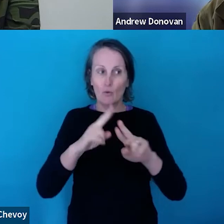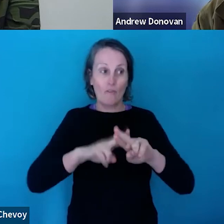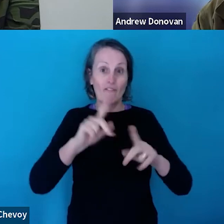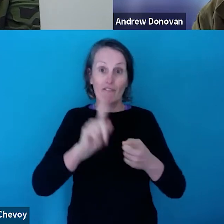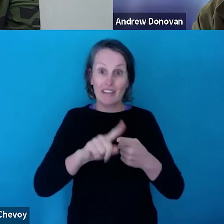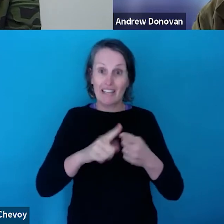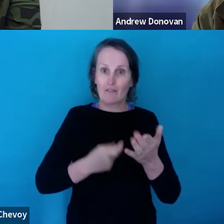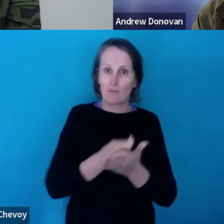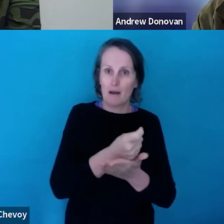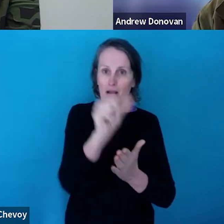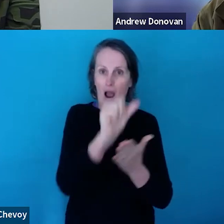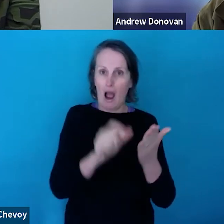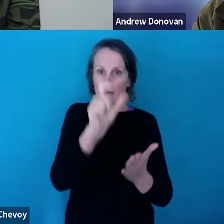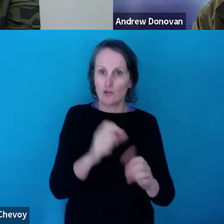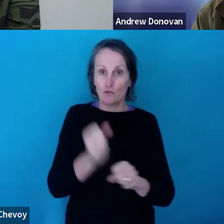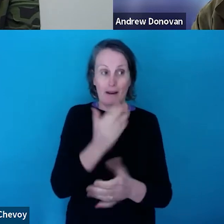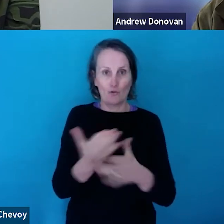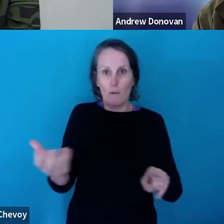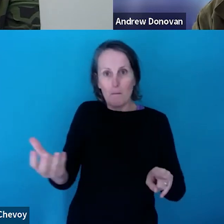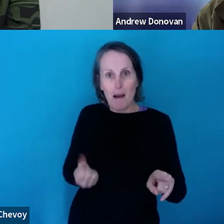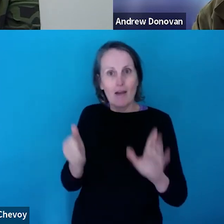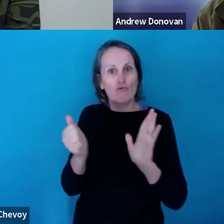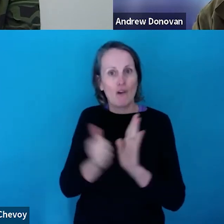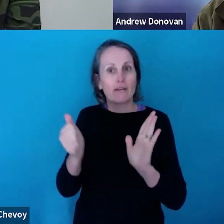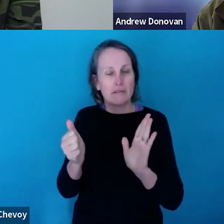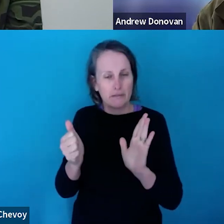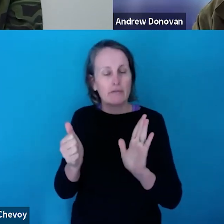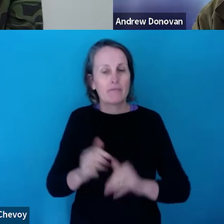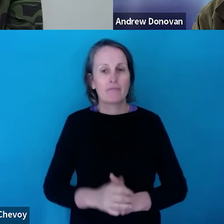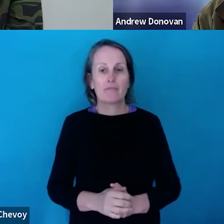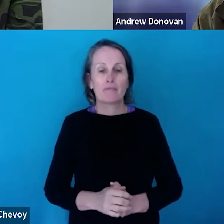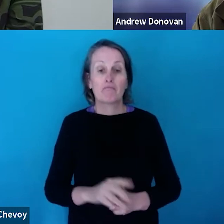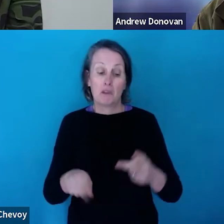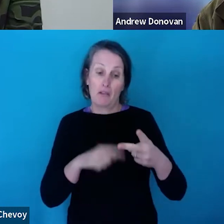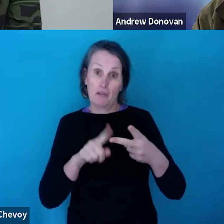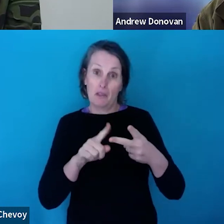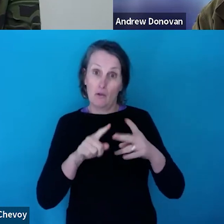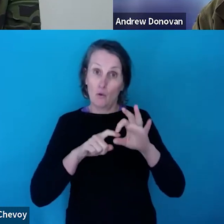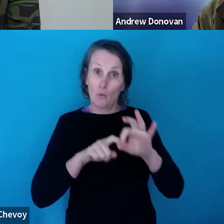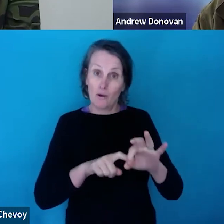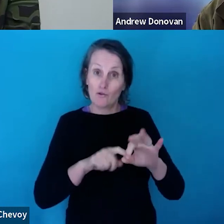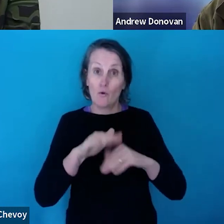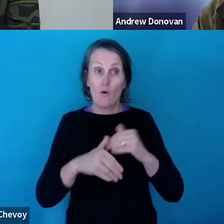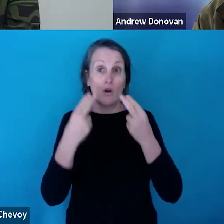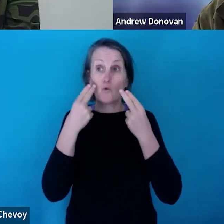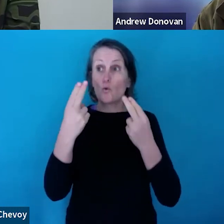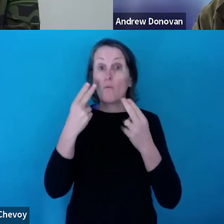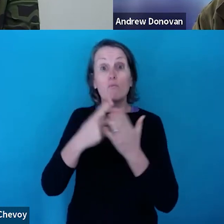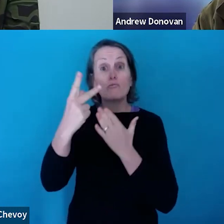making sure people are getting paid properly, and the other is around the normal programs we expect when there's